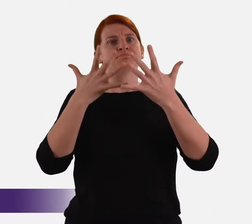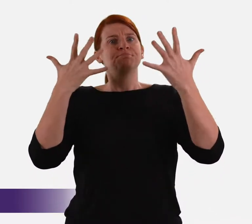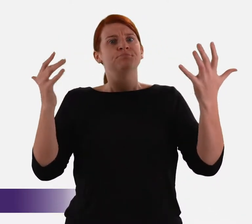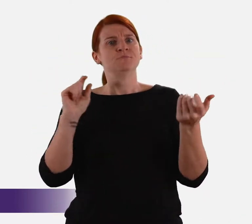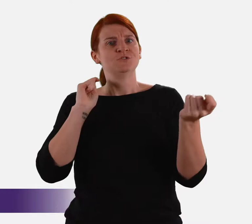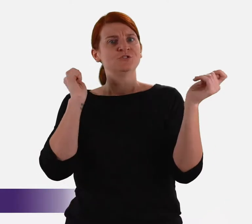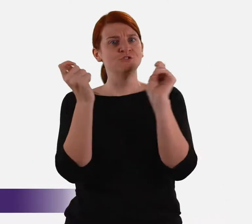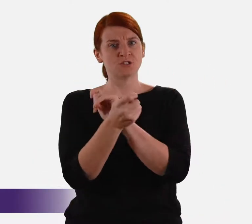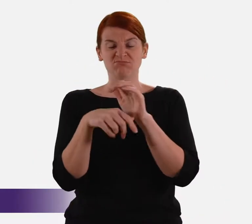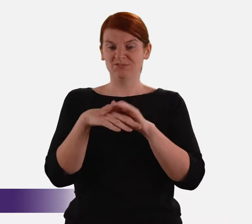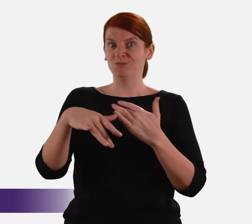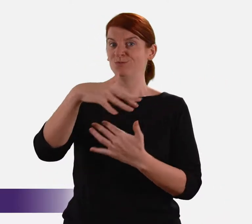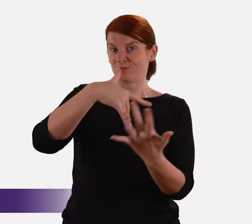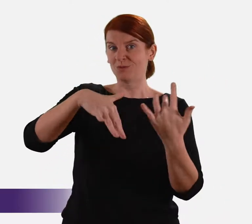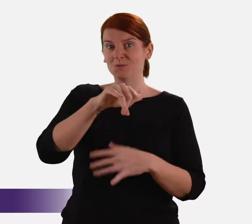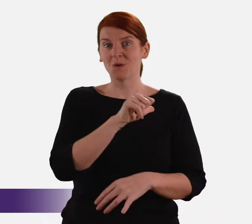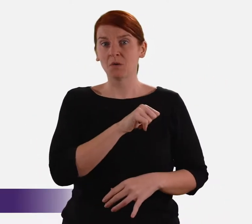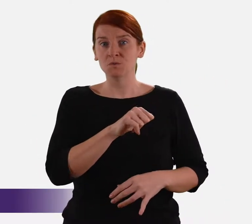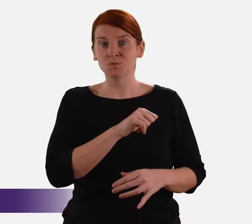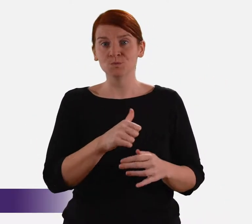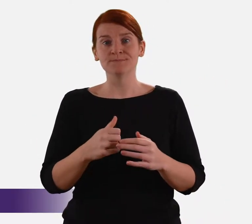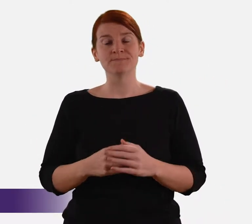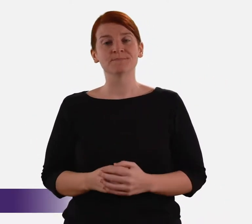embrace seismic shifts in social attitudes.